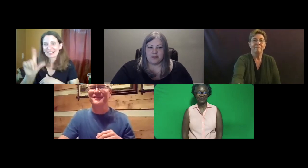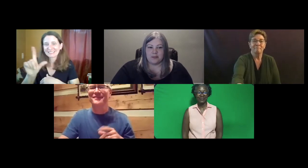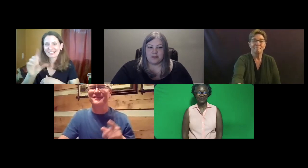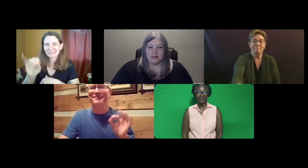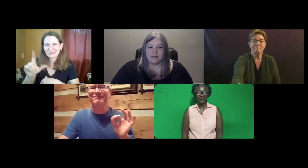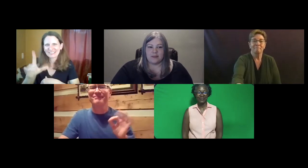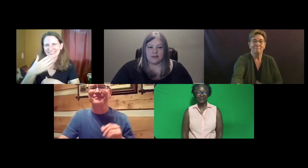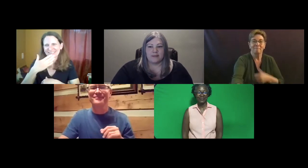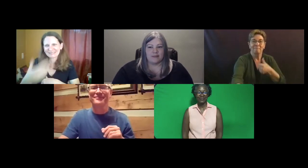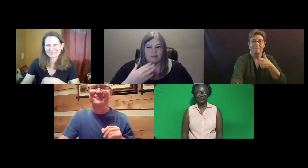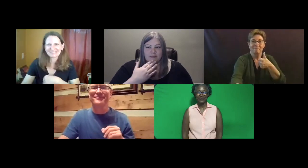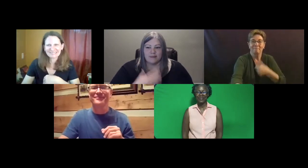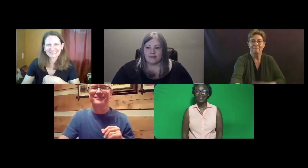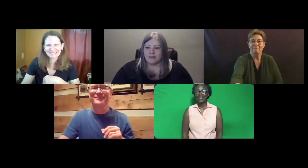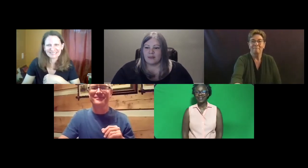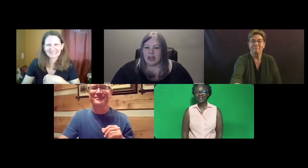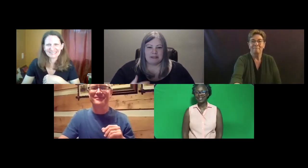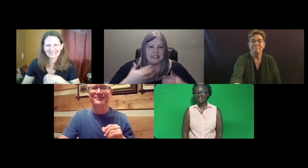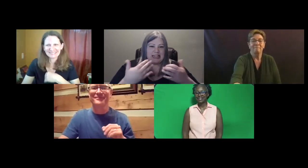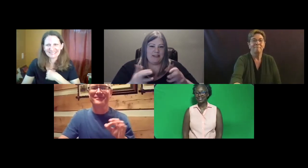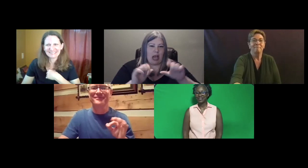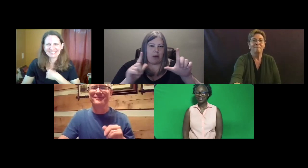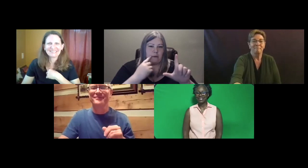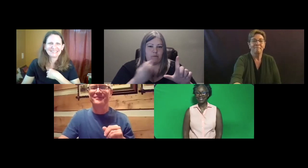Thanks Lynda and JoLinda